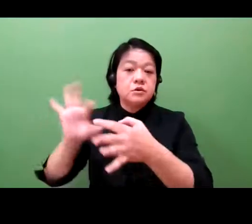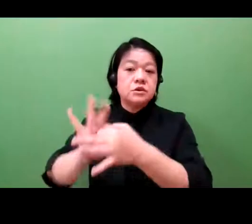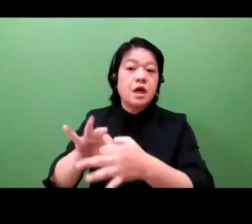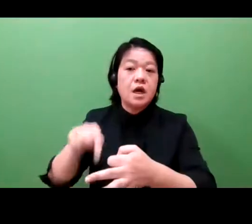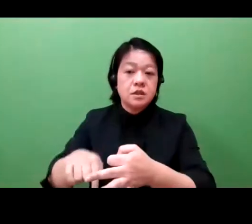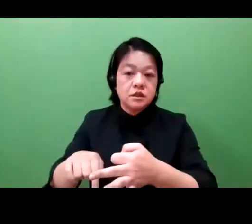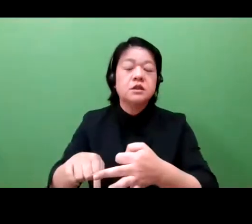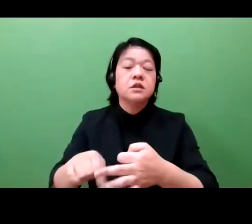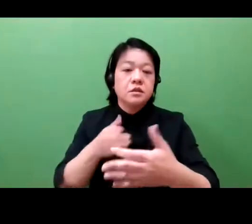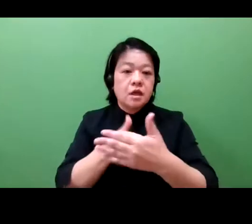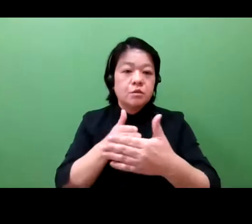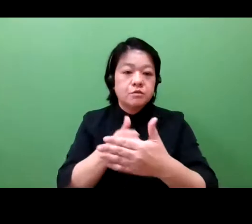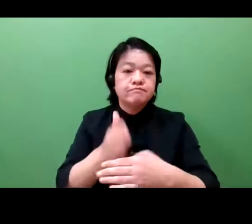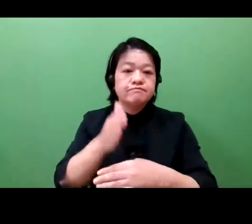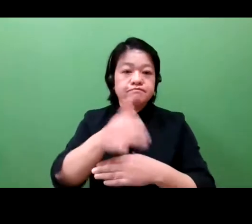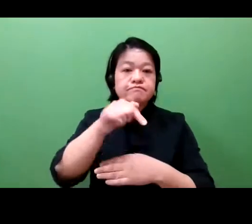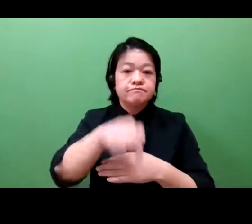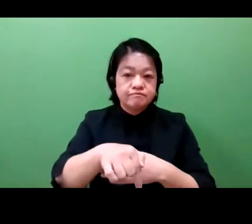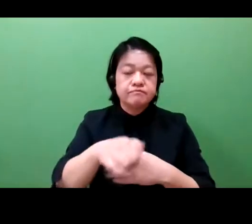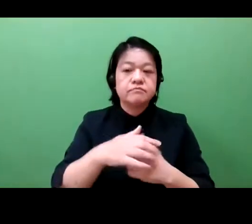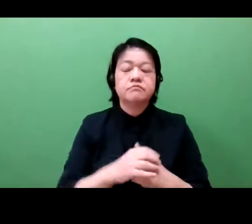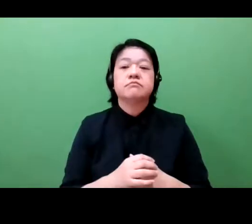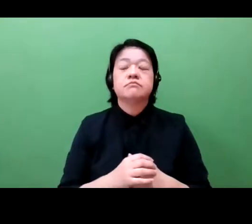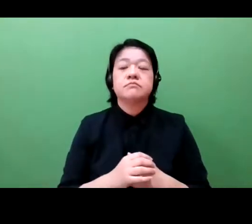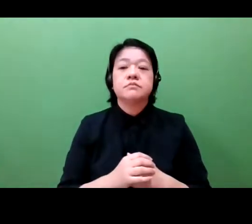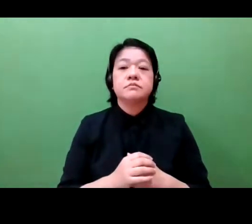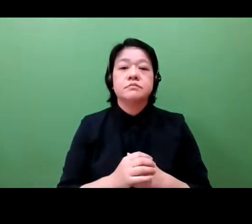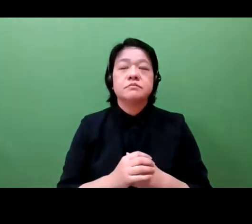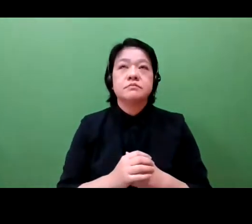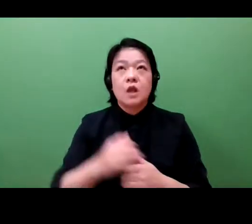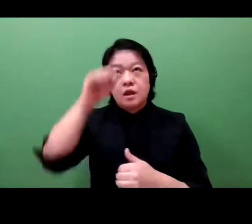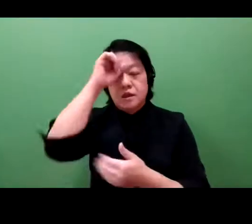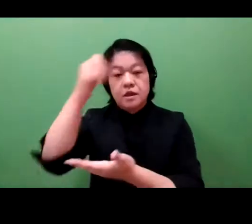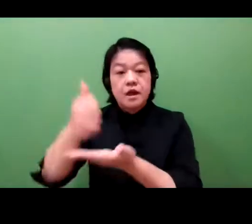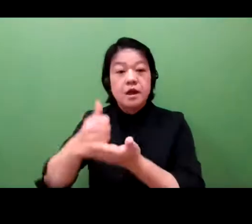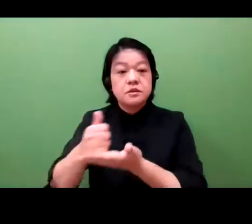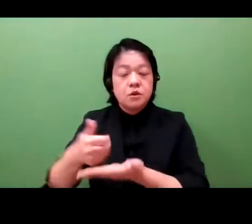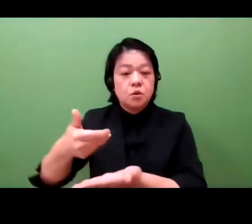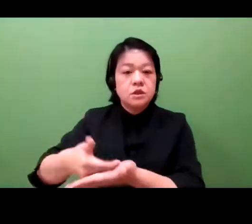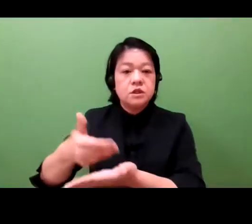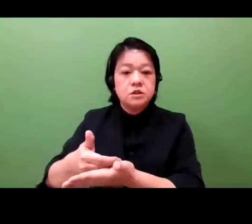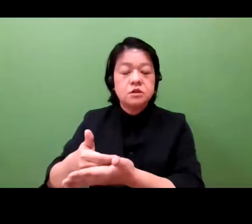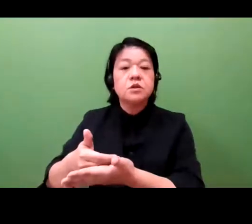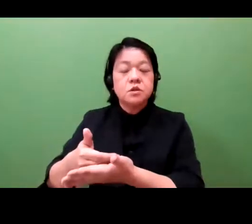to meet urgent patient needs. The facts bear this out, small and micro entity patent